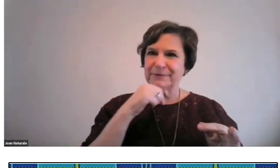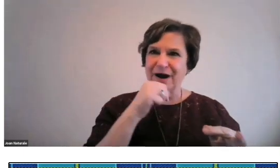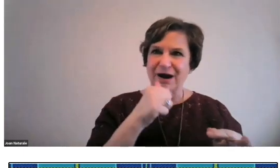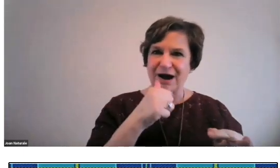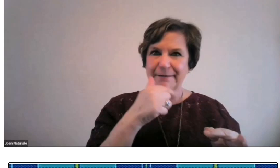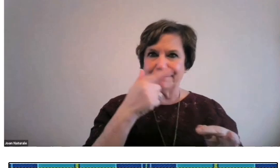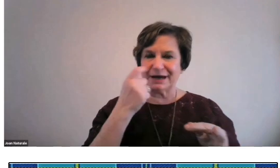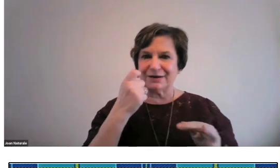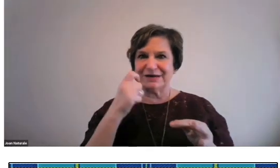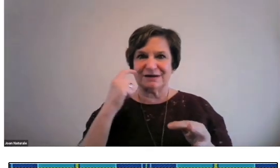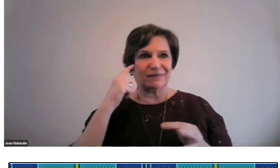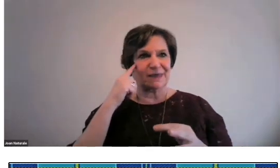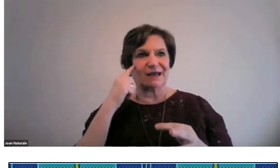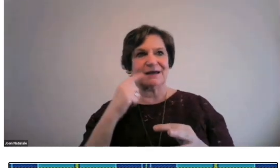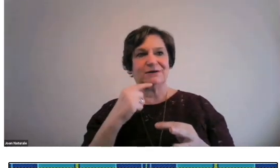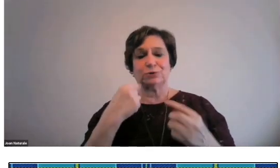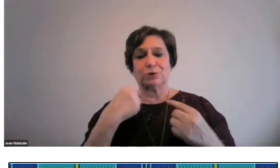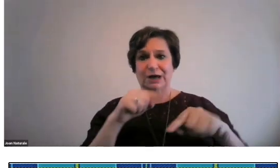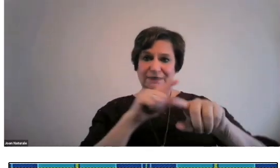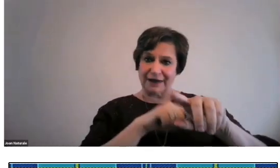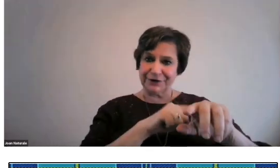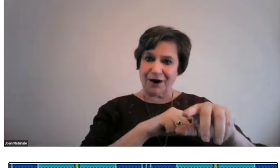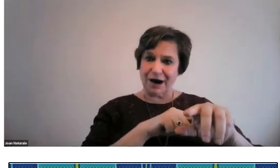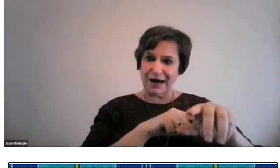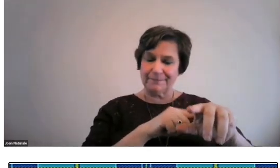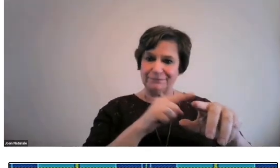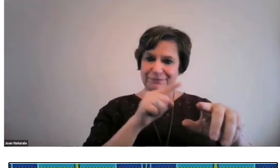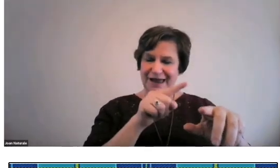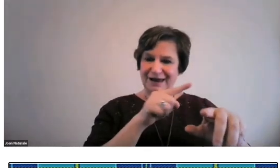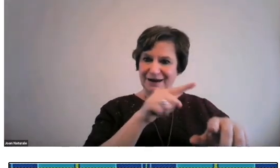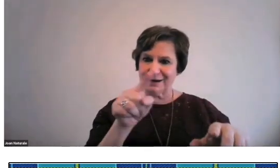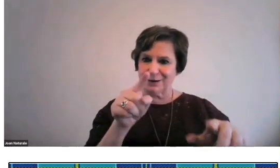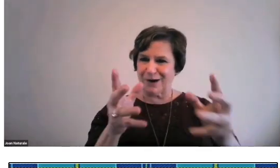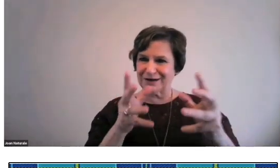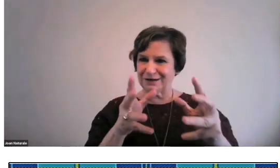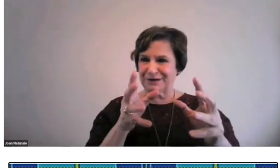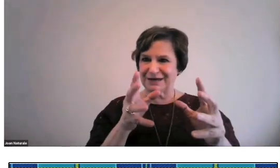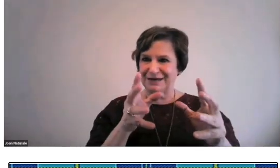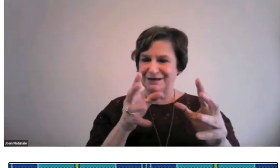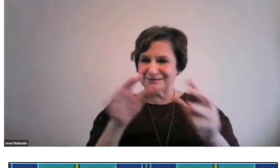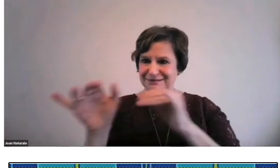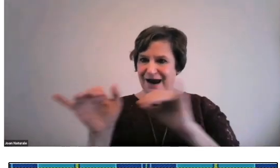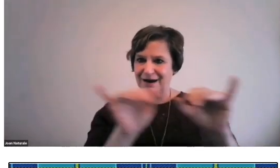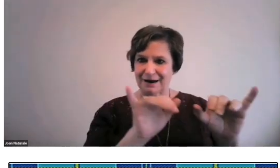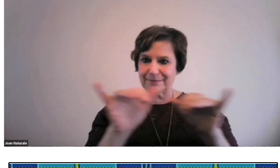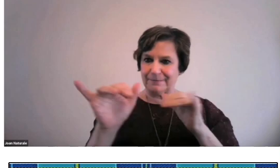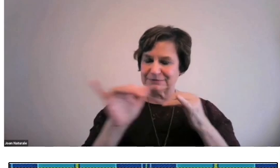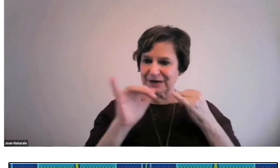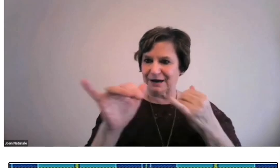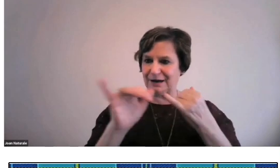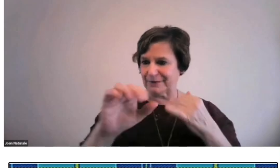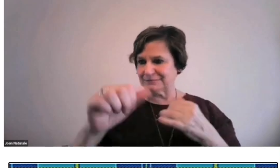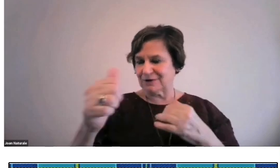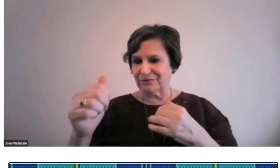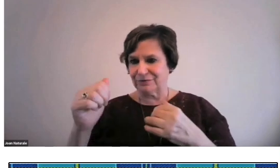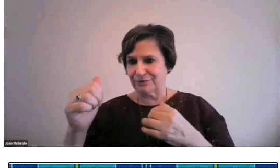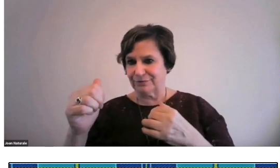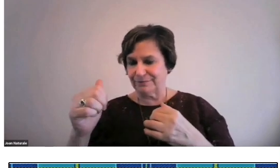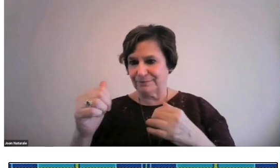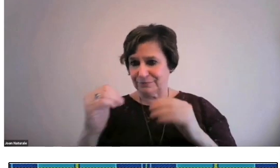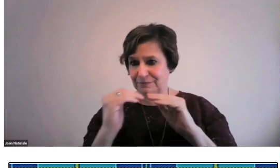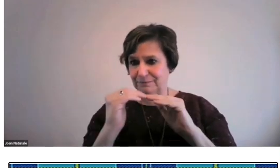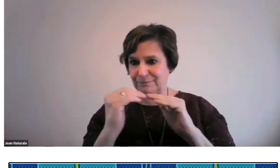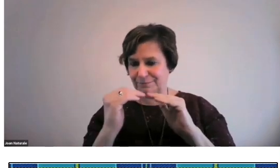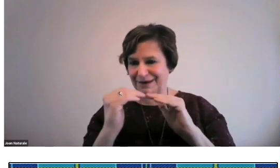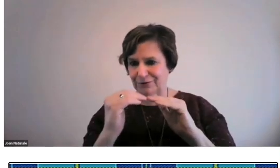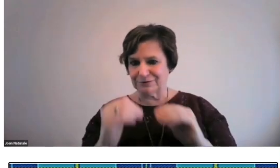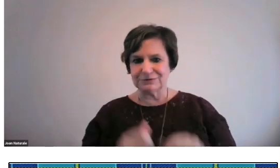I'm not. Because I think during that time, deaf people wanted to be the same as their peers.